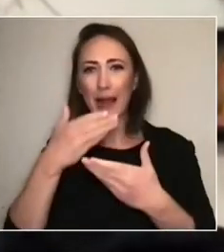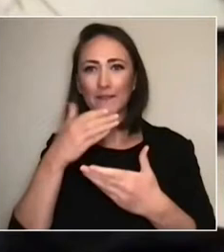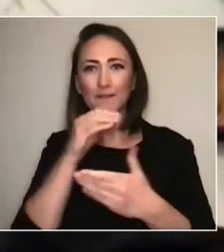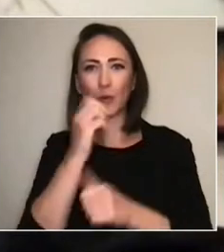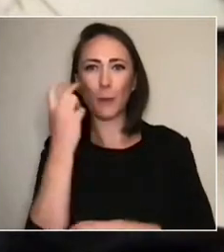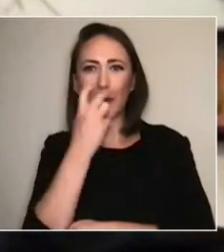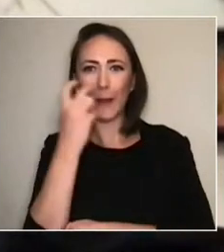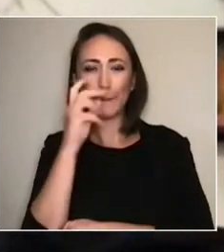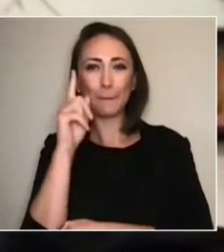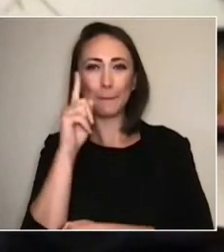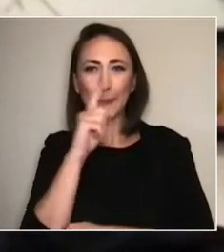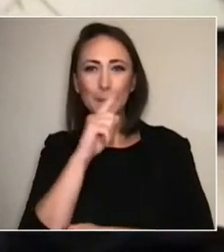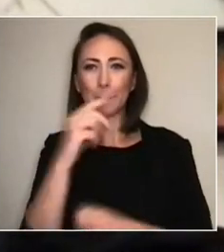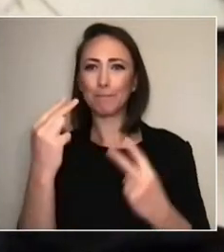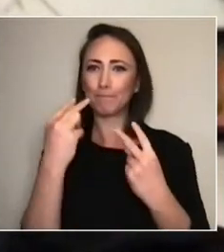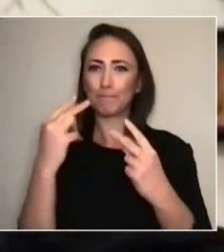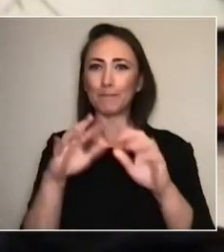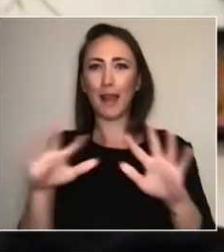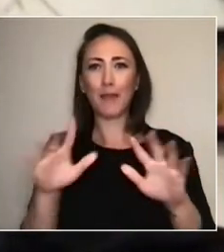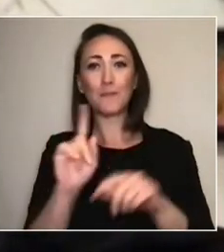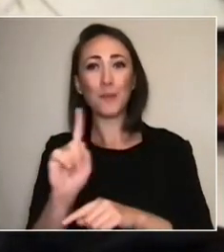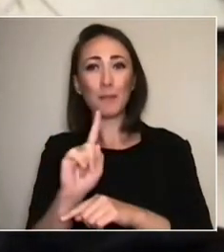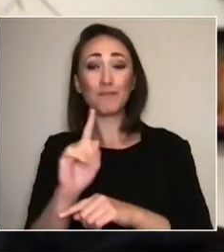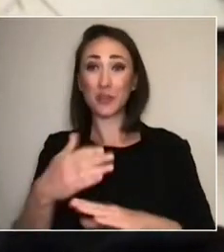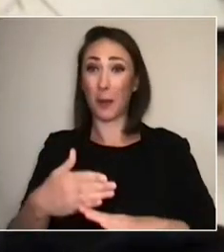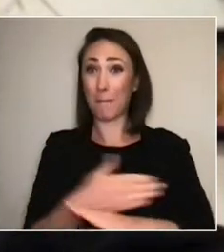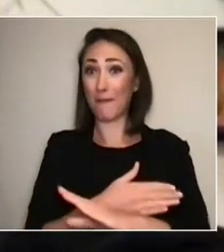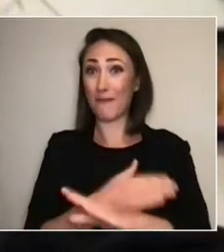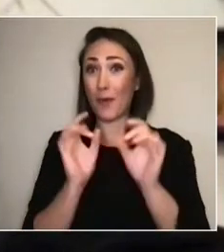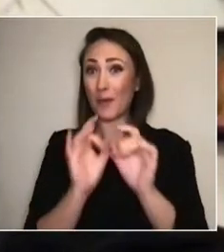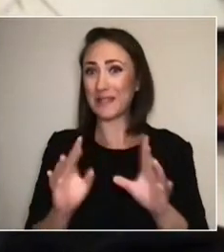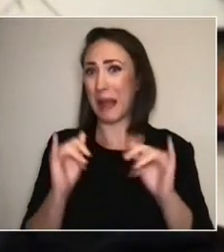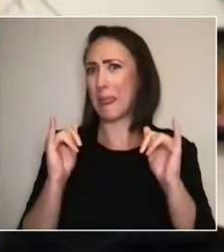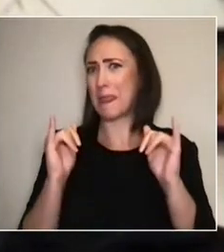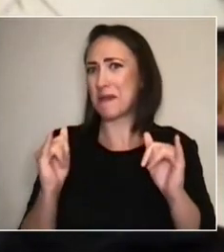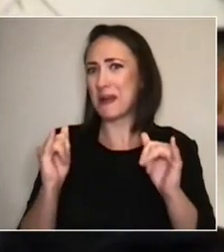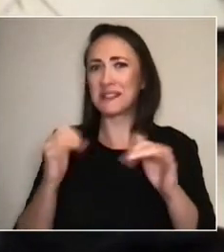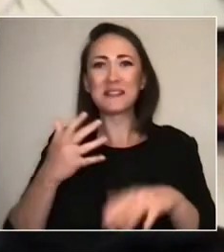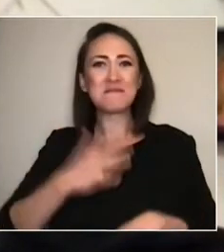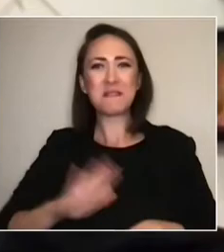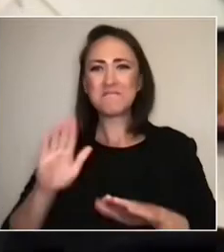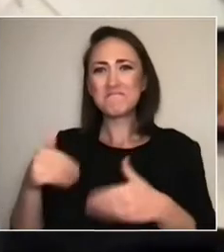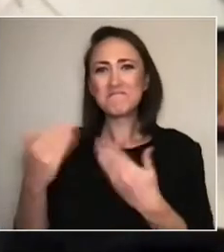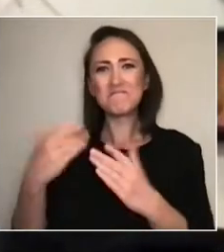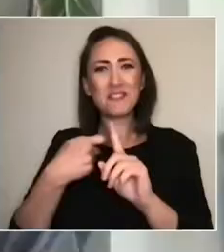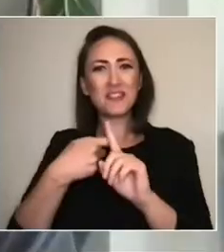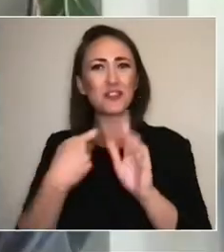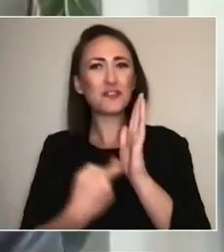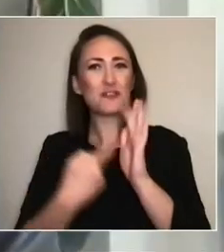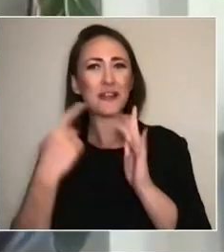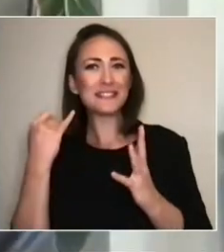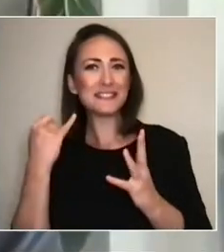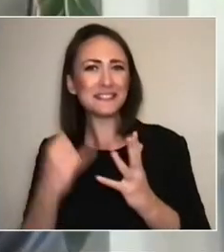I'd just like to hand over to Kris so he can reintroduce himself. Kris? Thanks, Jessica.